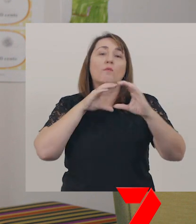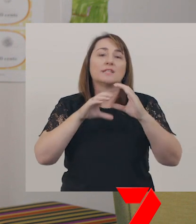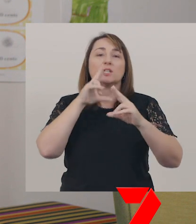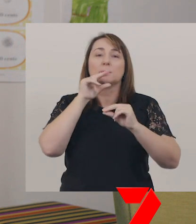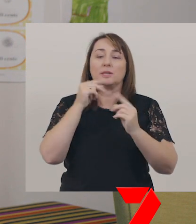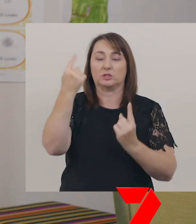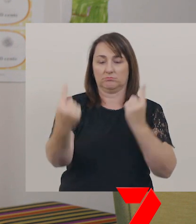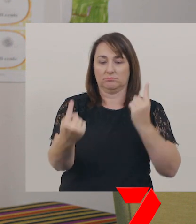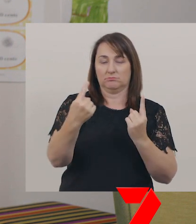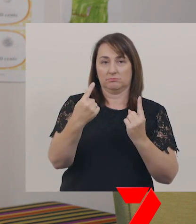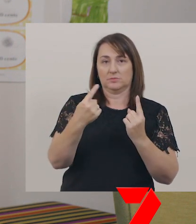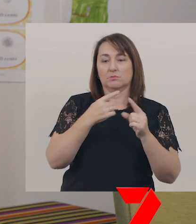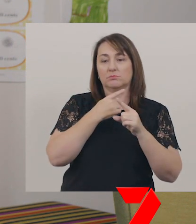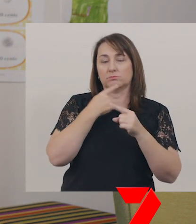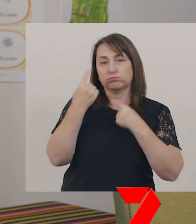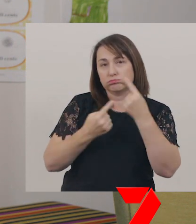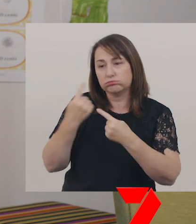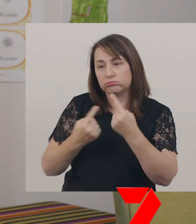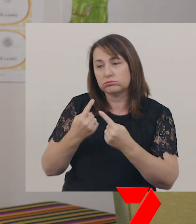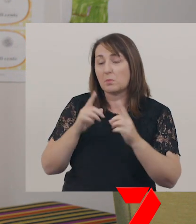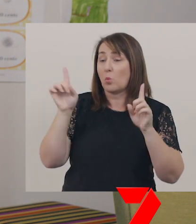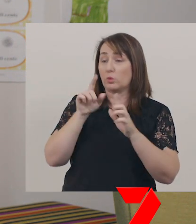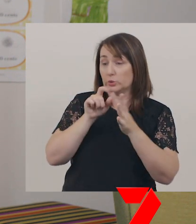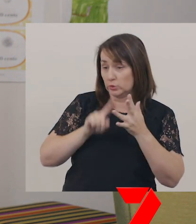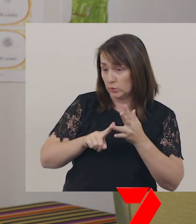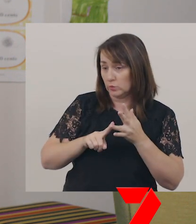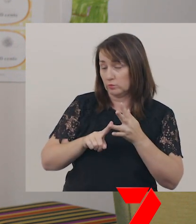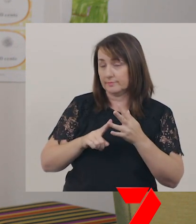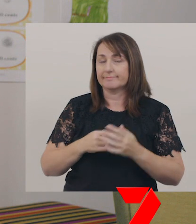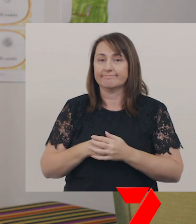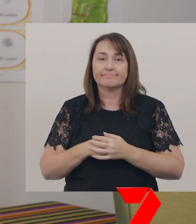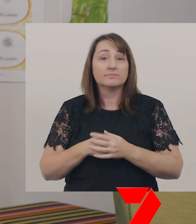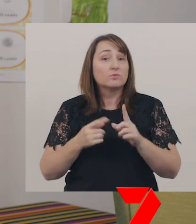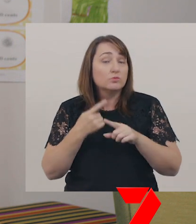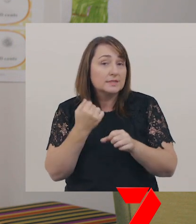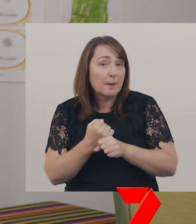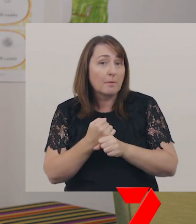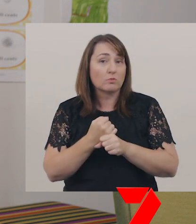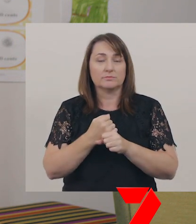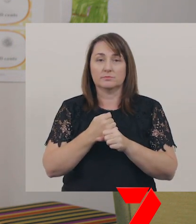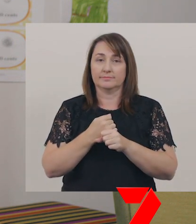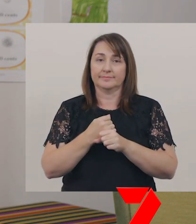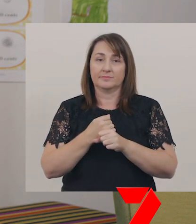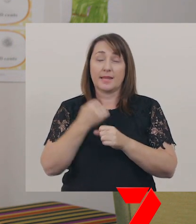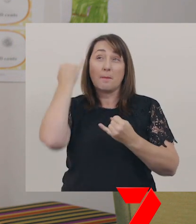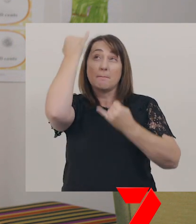And they say it, to tell another character what to do. For example, in a procedure in an imaginative text,